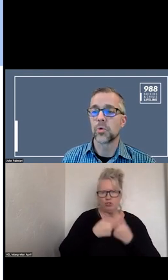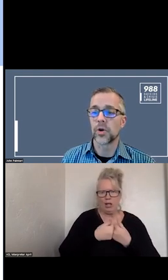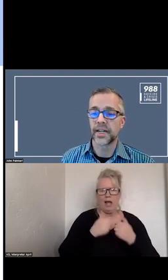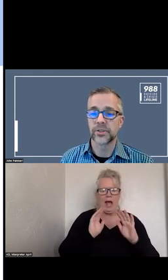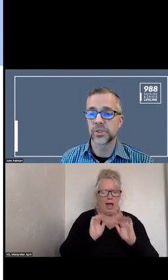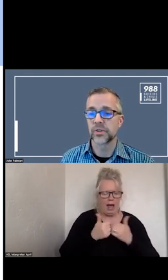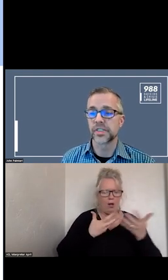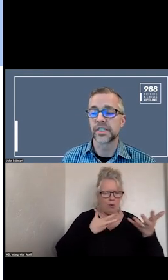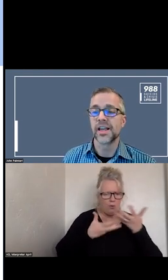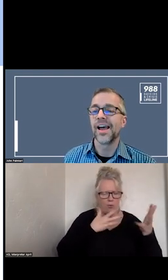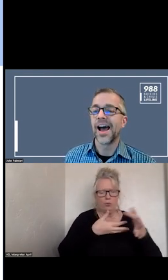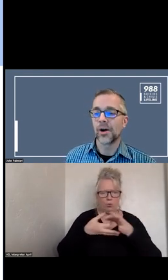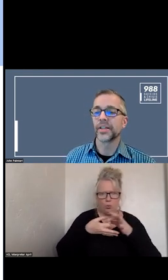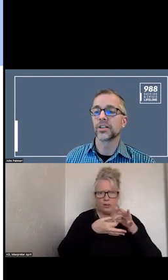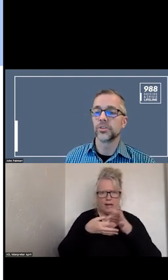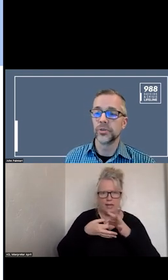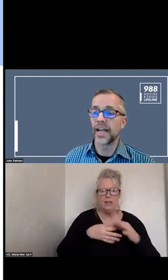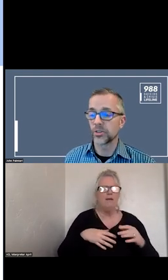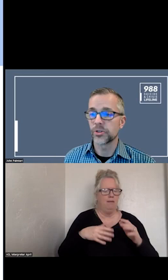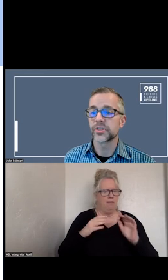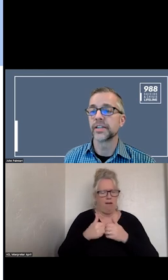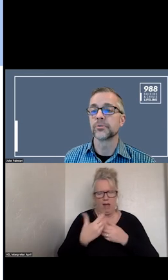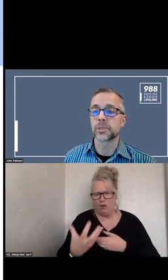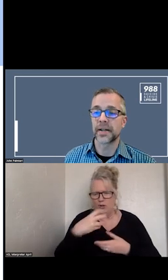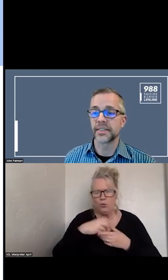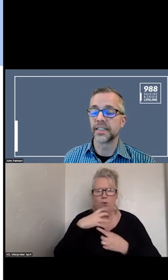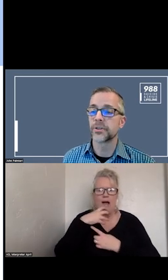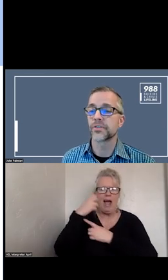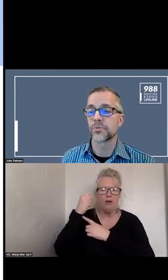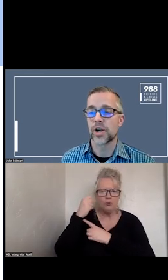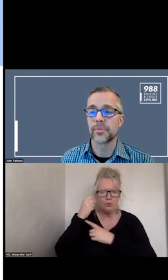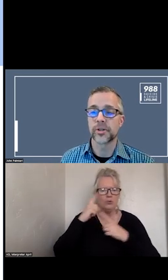COORDINATE THOSE SERVICE AND HOW WE INCLUDE ELDERS FROM TRIBAL